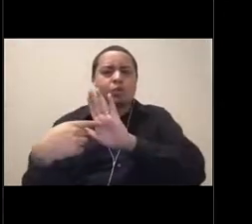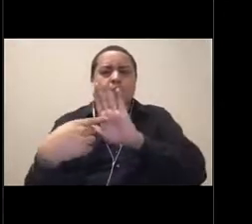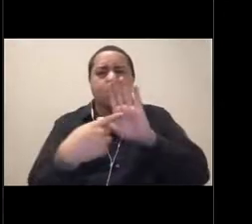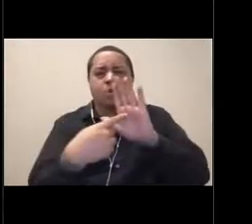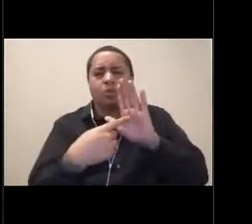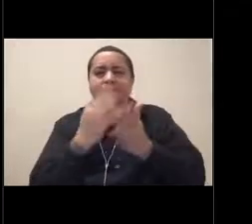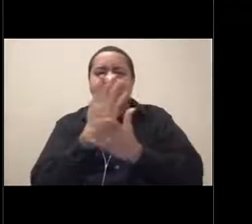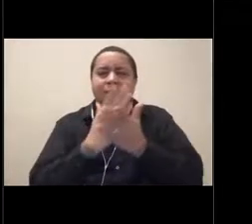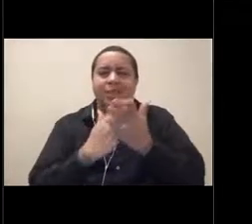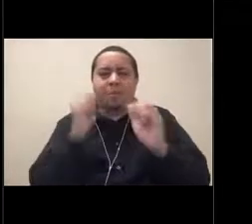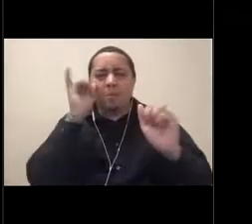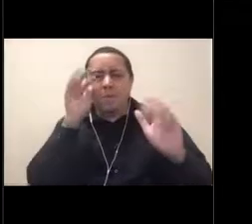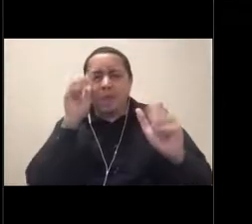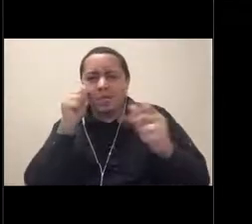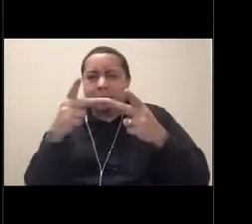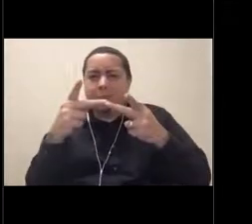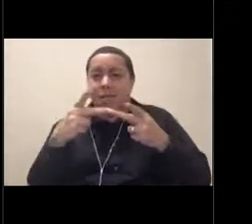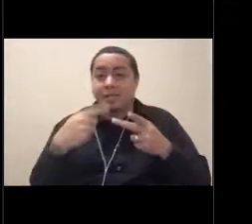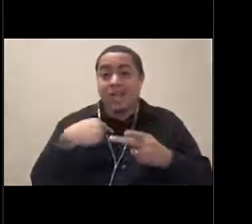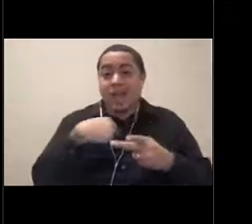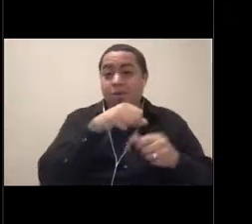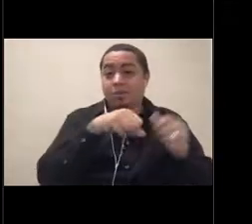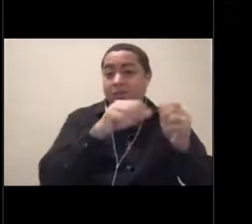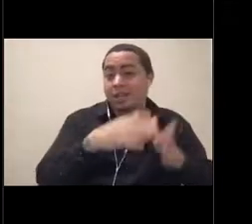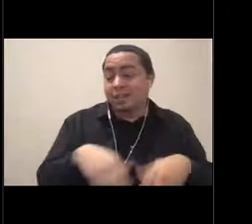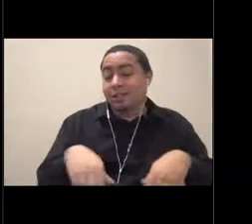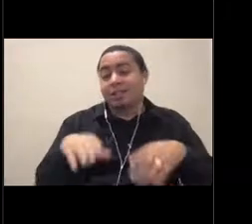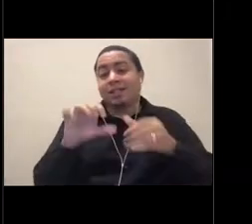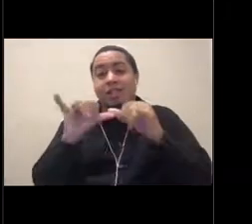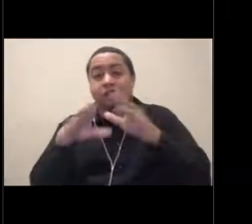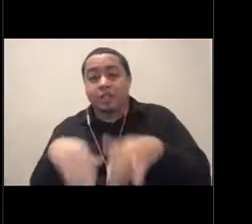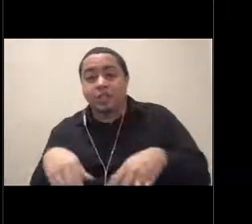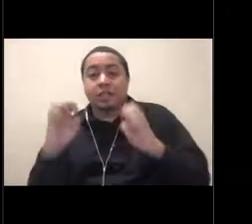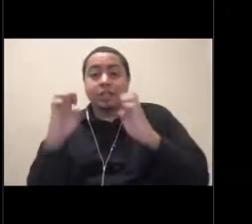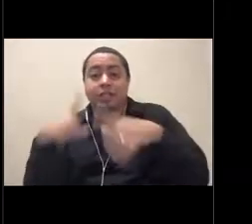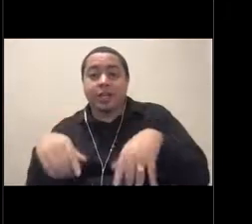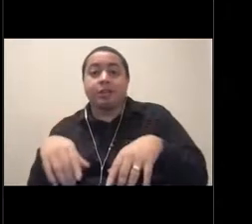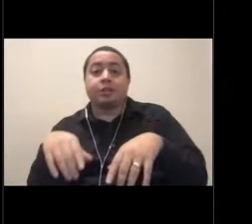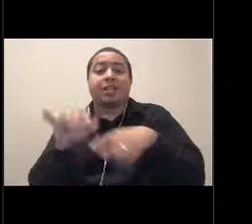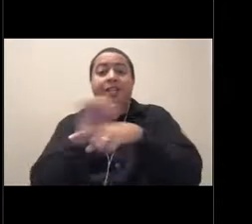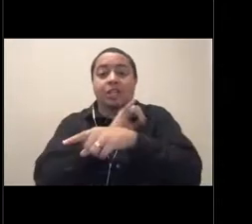where our scientists, engineers, educators, technicians and interns work.